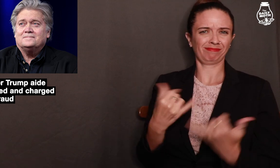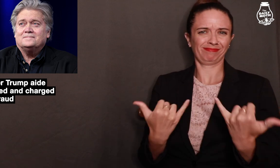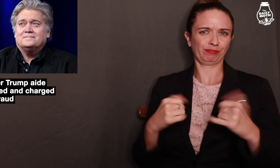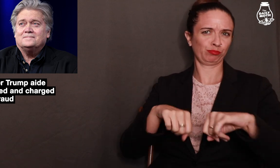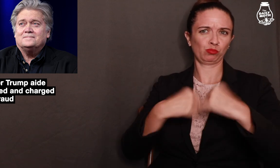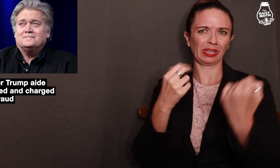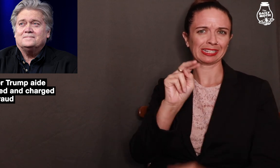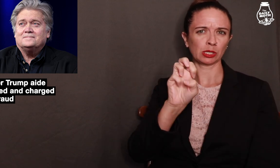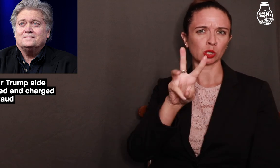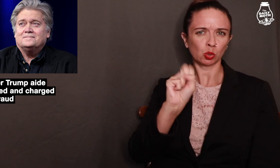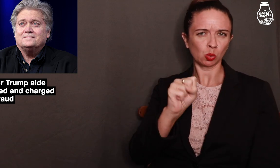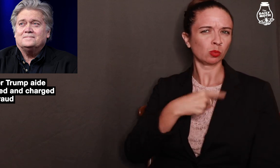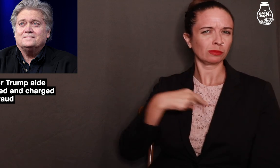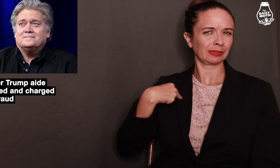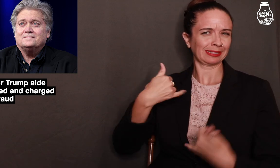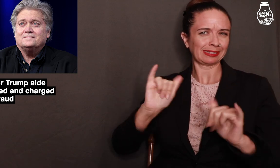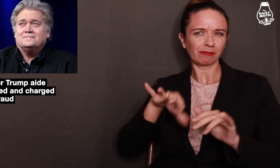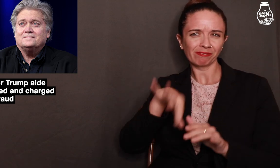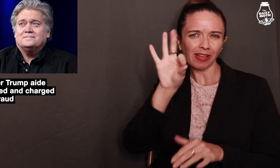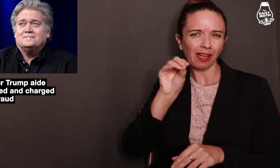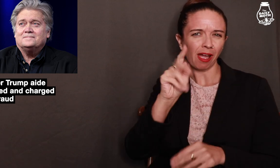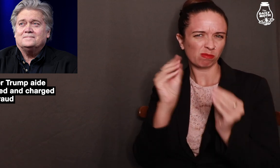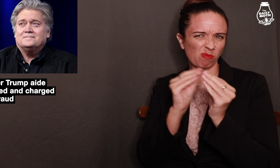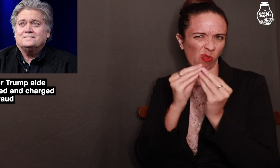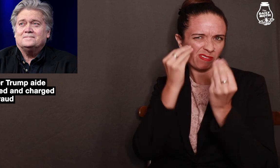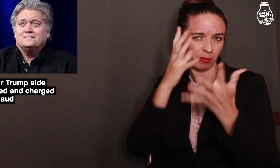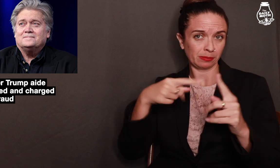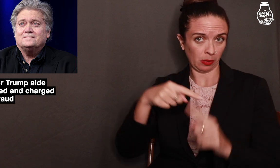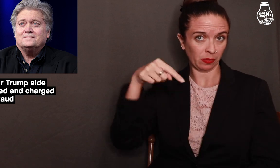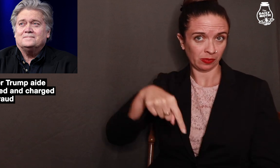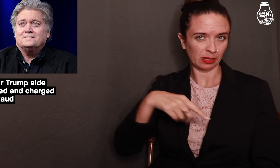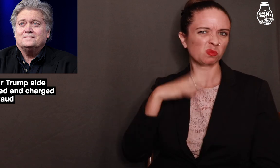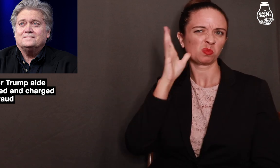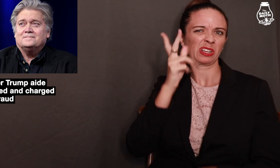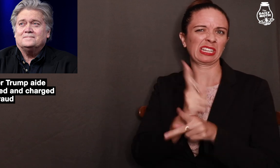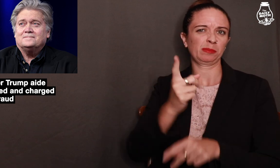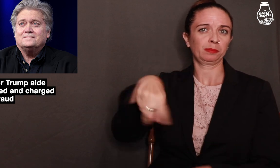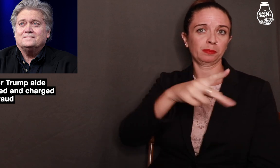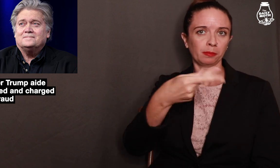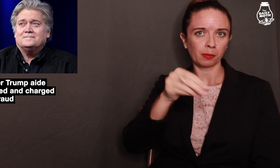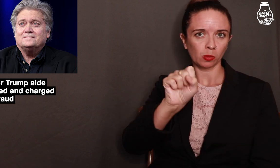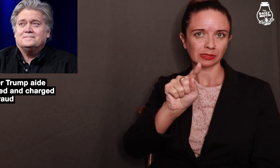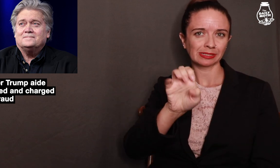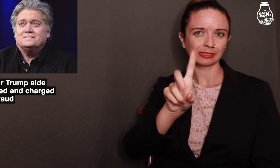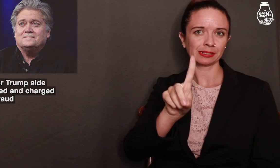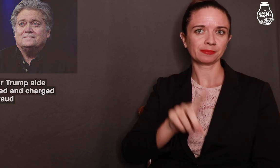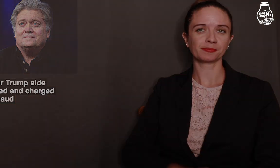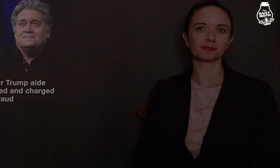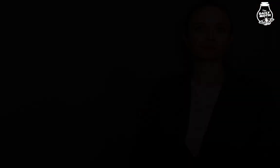This is breaking news so we are still finding out more information about this. We will keep you posted.